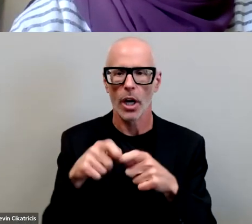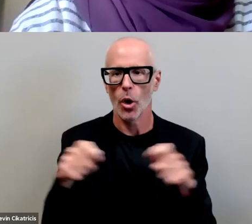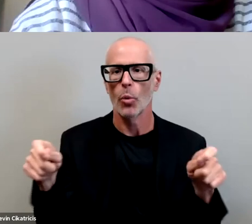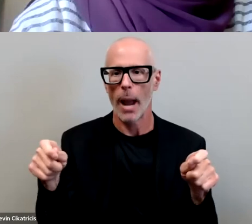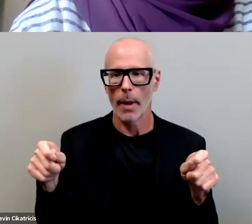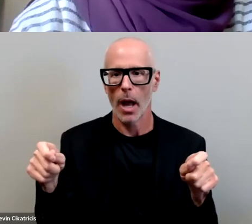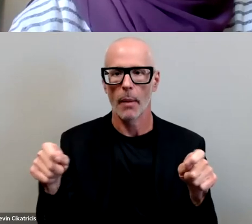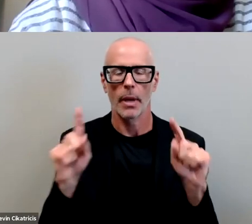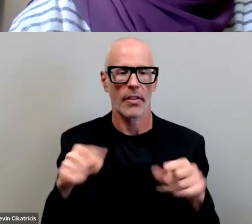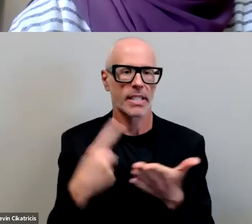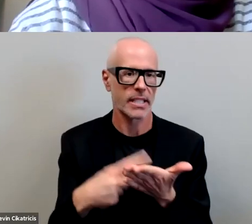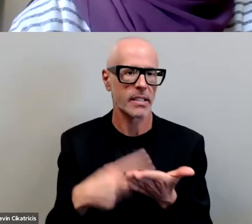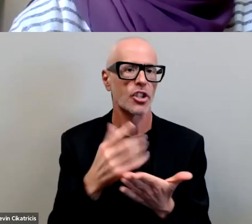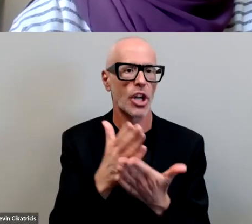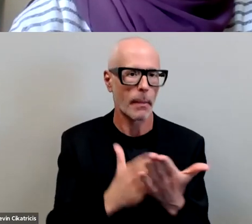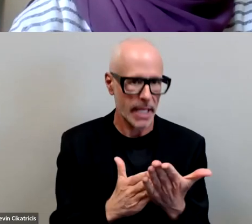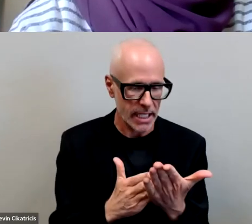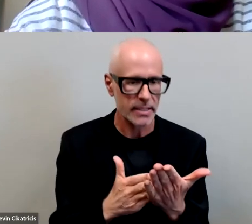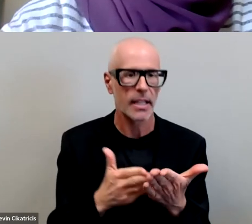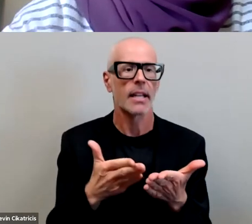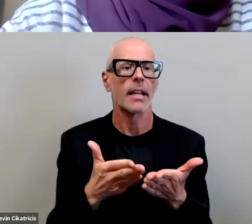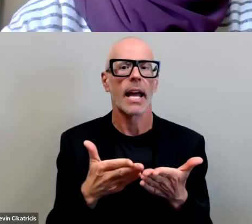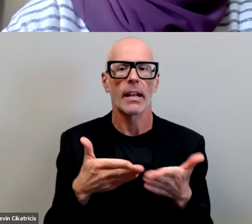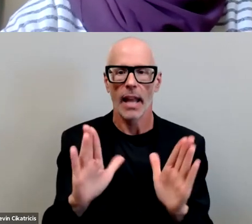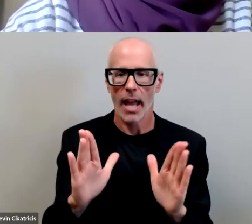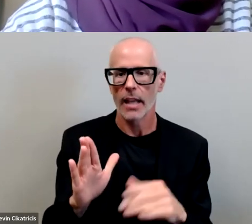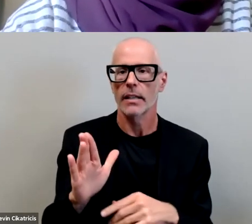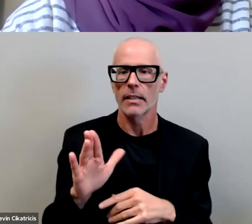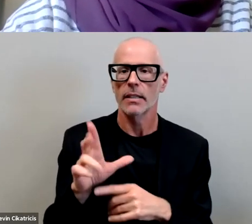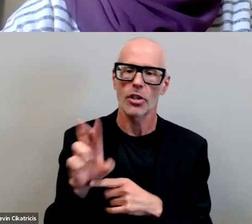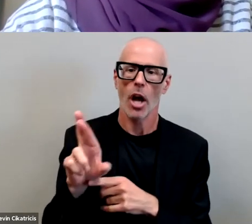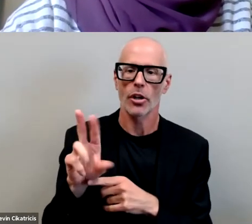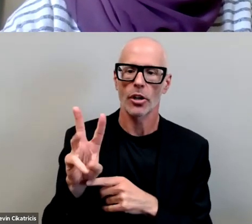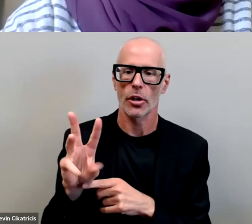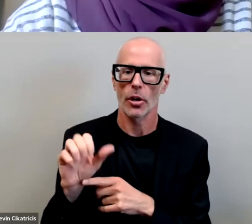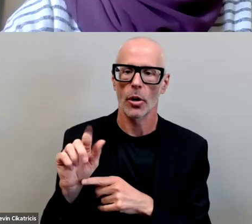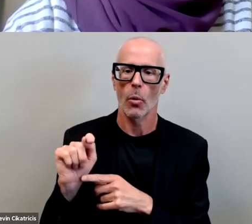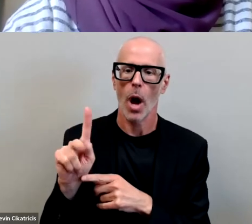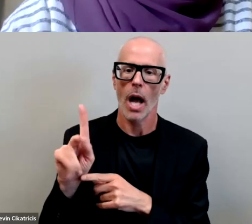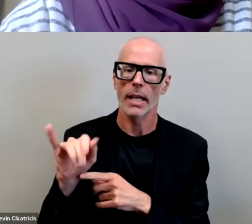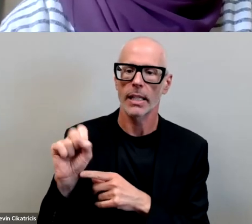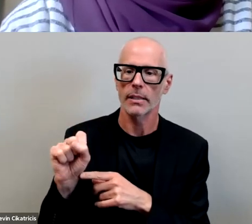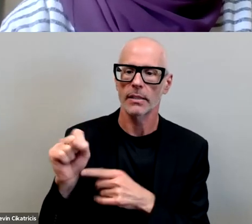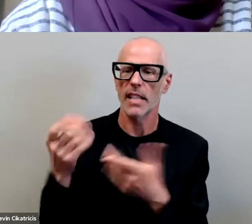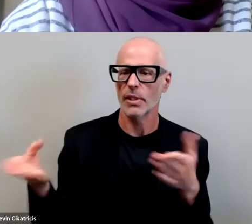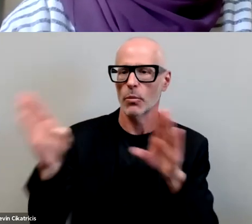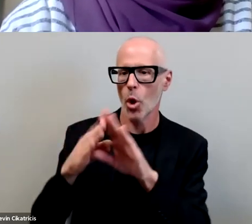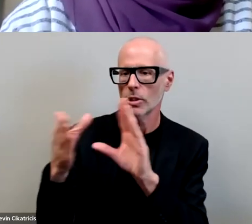the discussion piece and let dr watkins kind of leave us with some words of wisdom so tracy